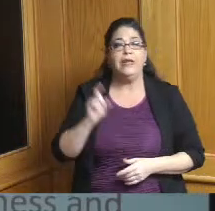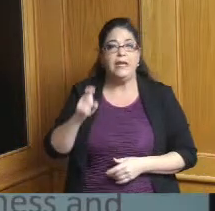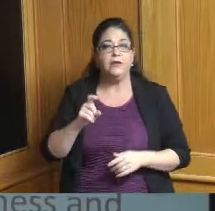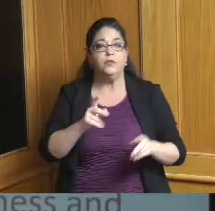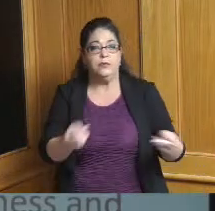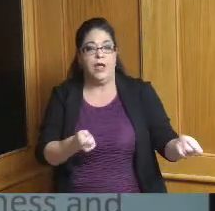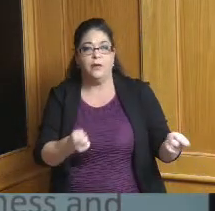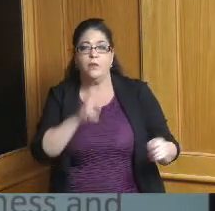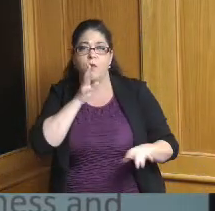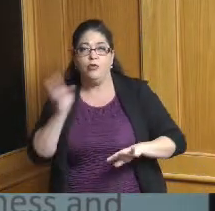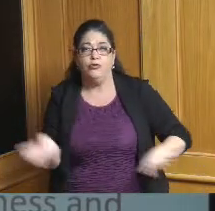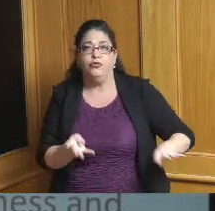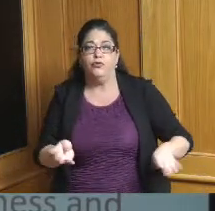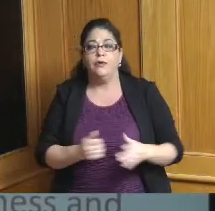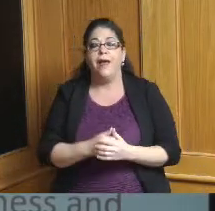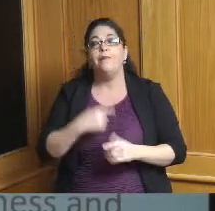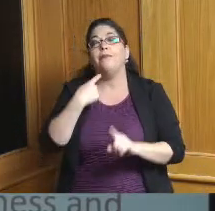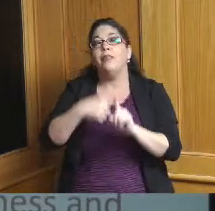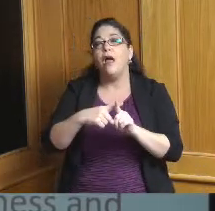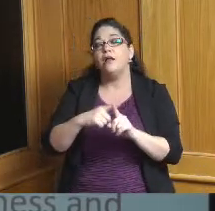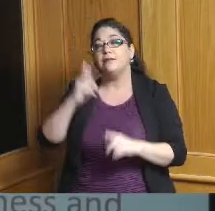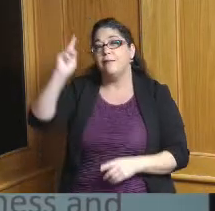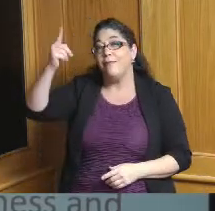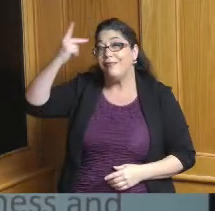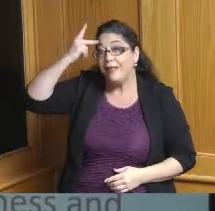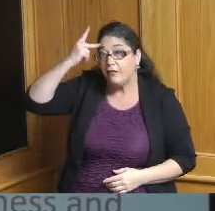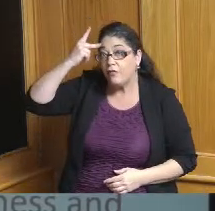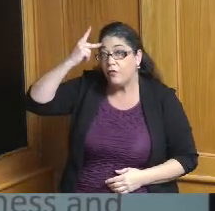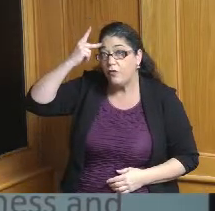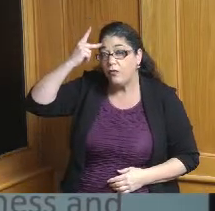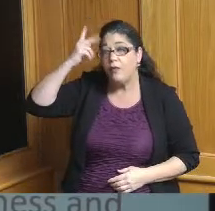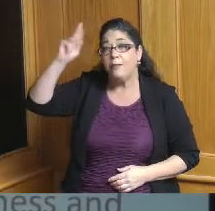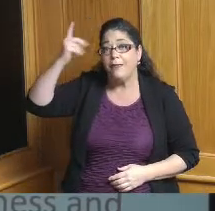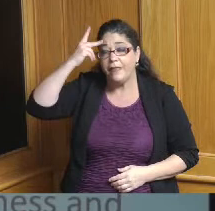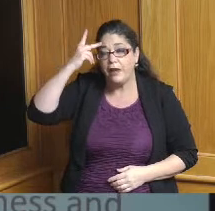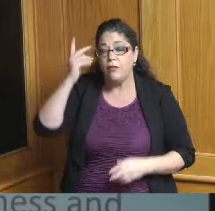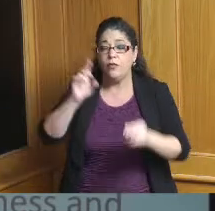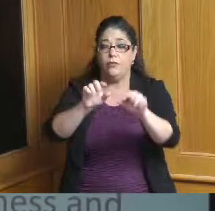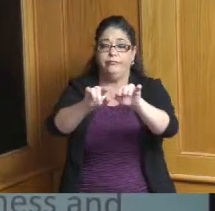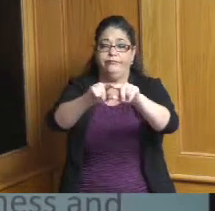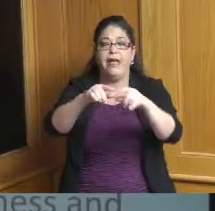so I'm going to go back to to this conversation about making best use of obsolete sites and